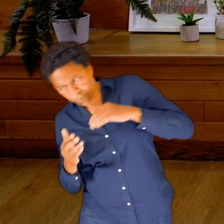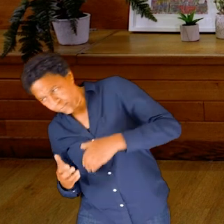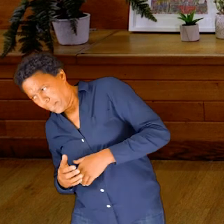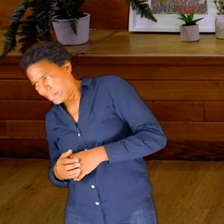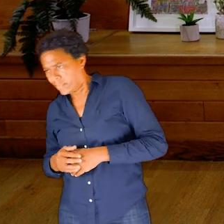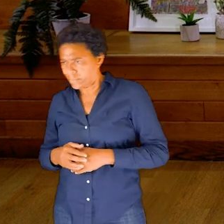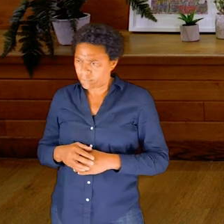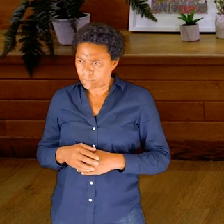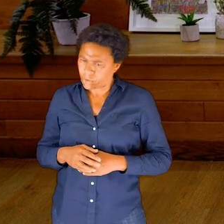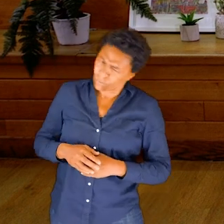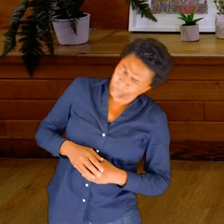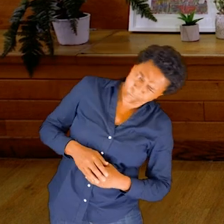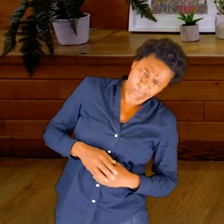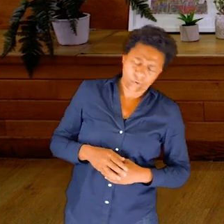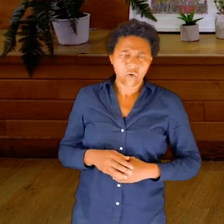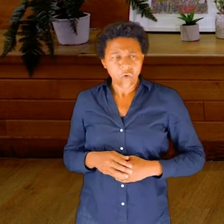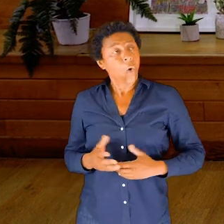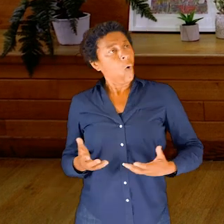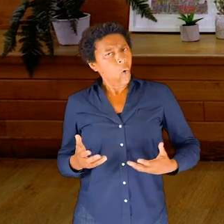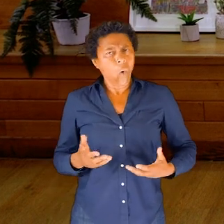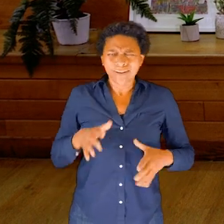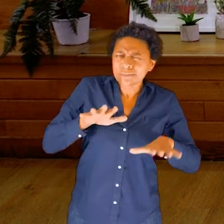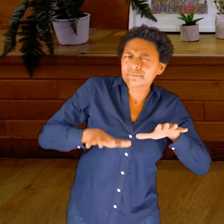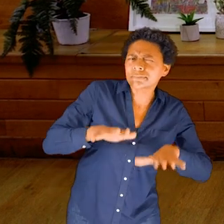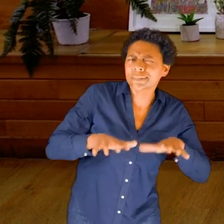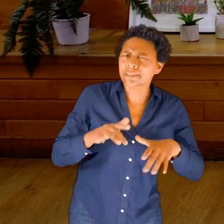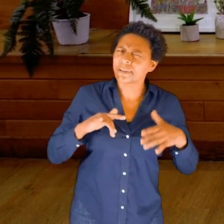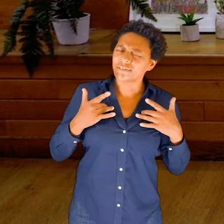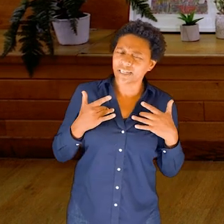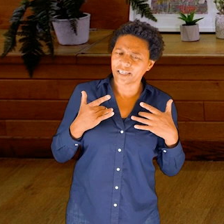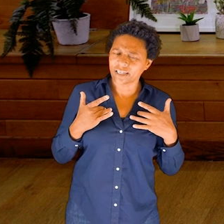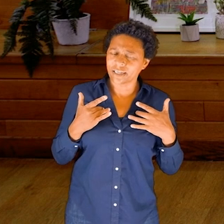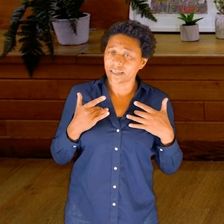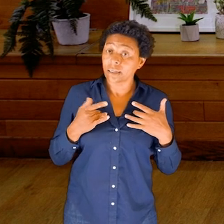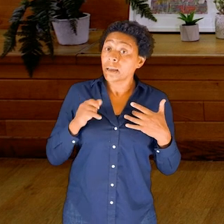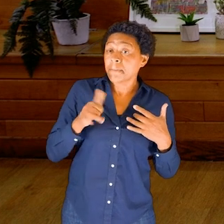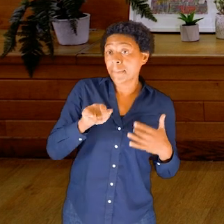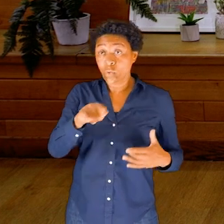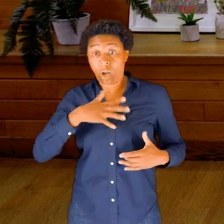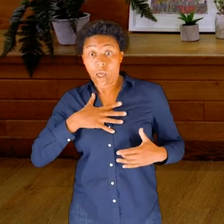Or you might find something very subtle is enough to give quite a strong sensation.